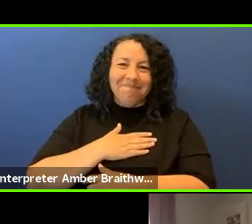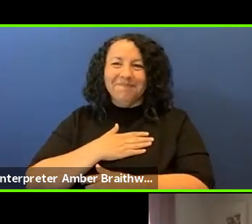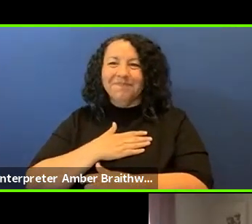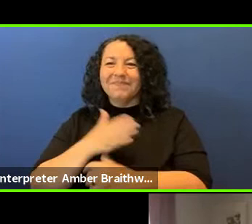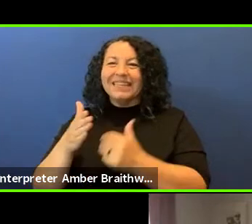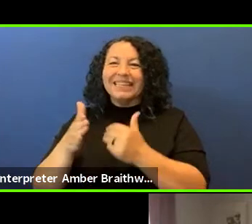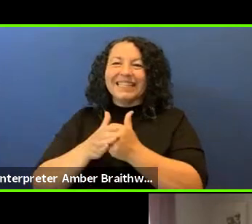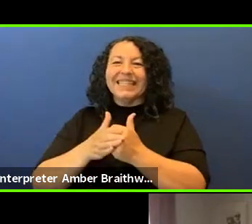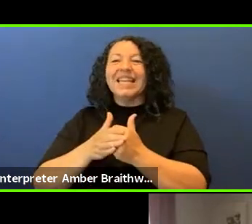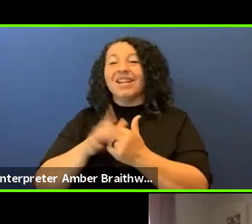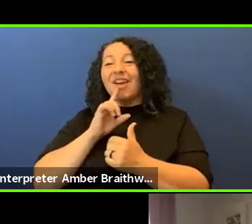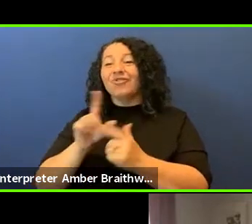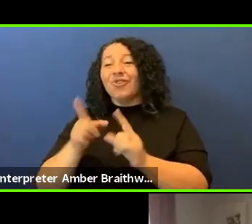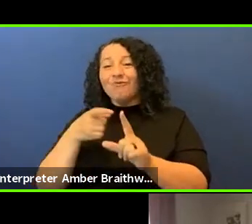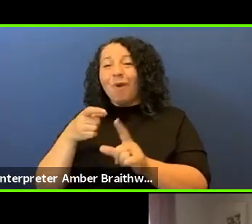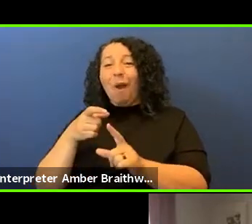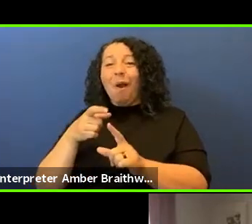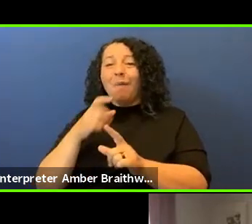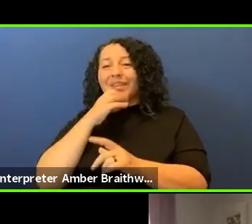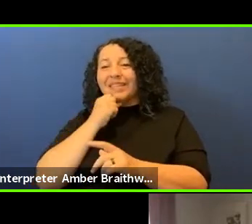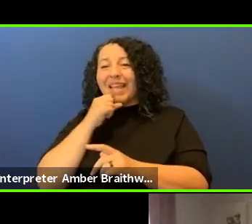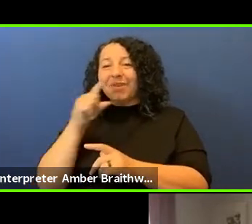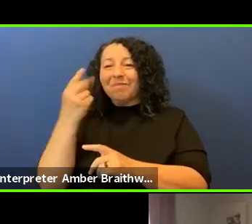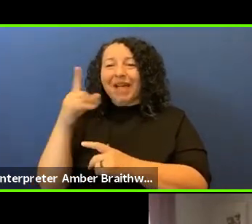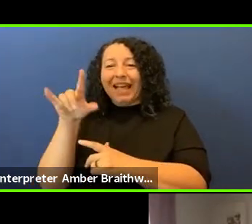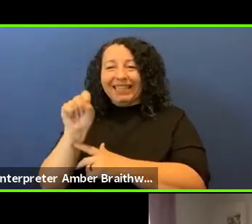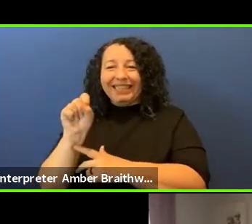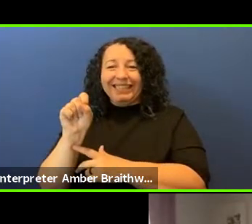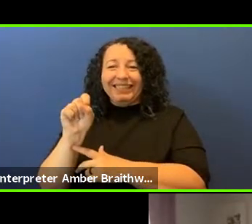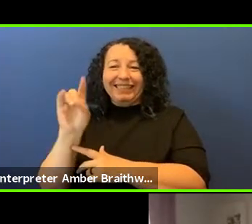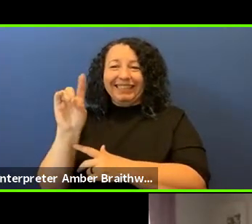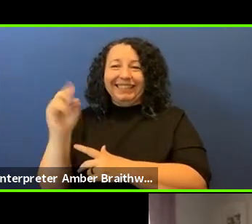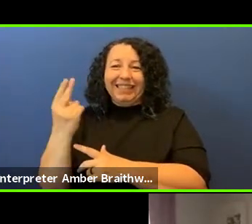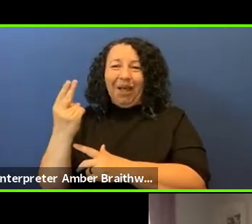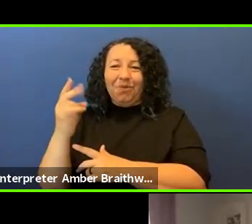the sacred Black Hills of South Dakota. Natalie.